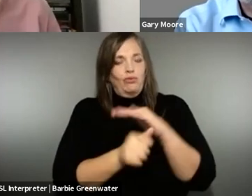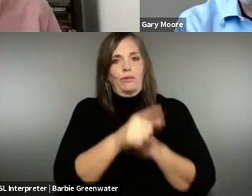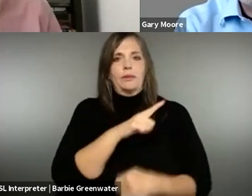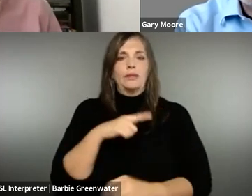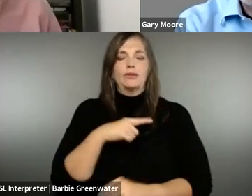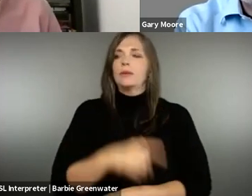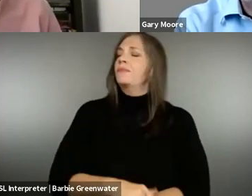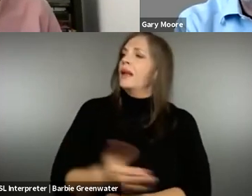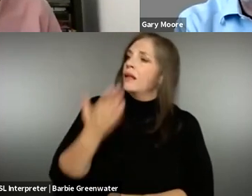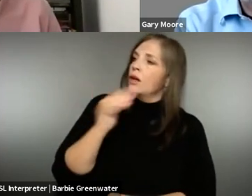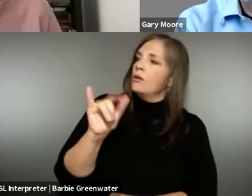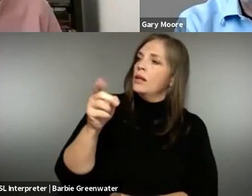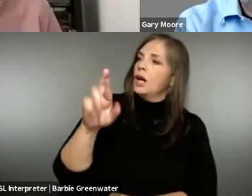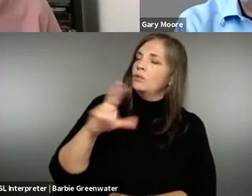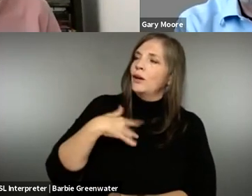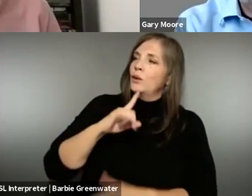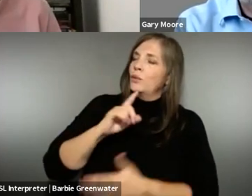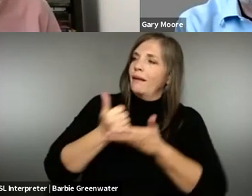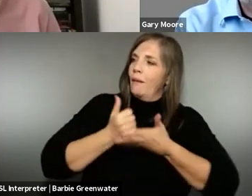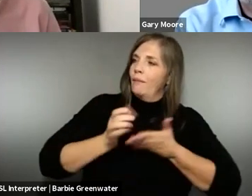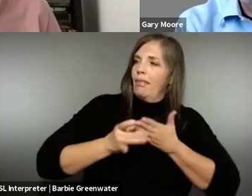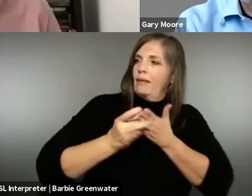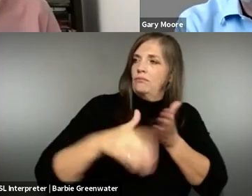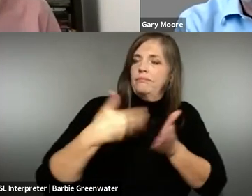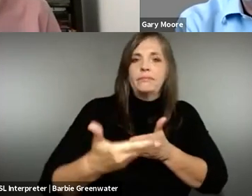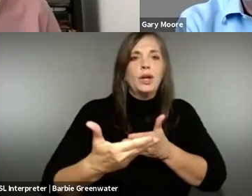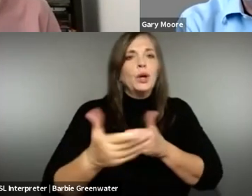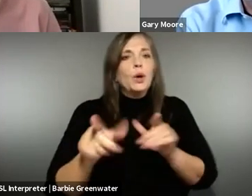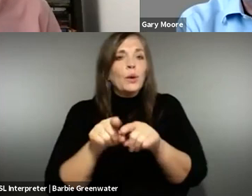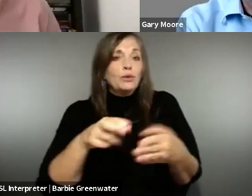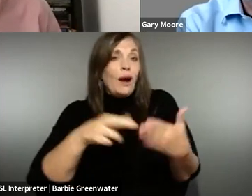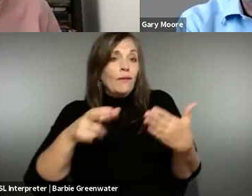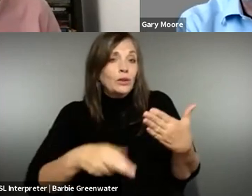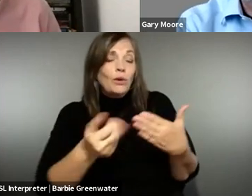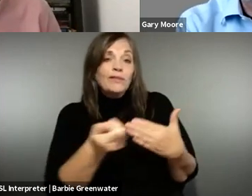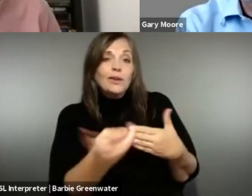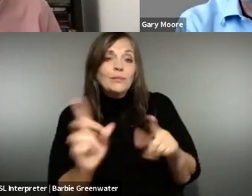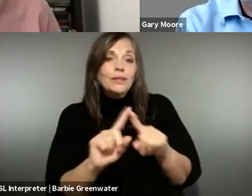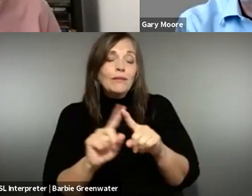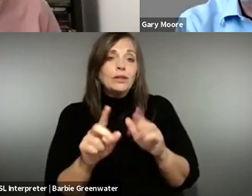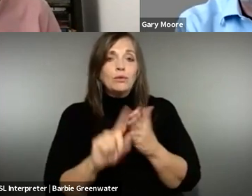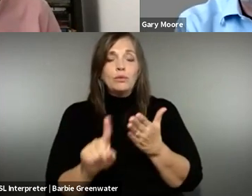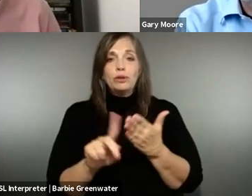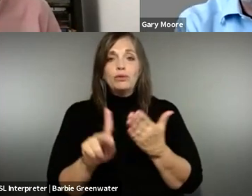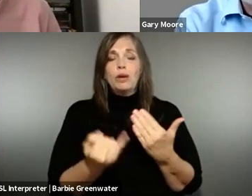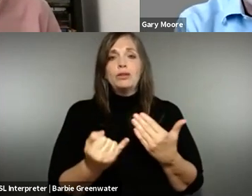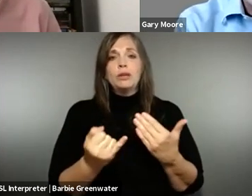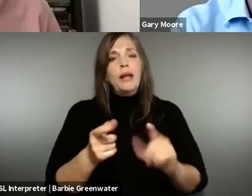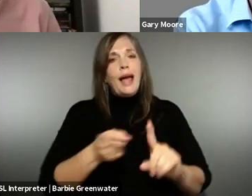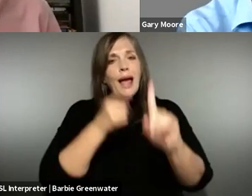accessibility legislations. >> SUSANNA LAURIN: Thank you, Alejandro. That played very well in my